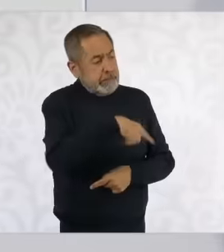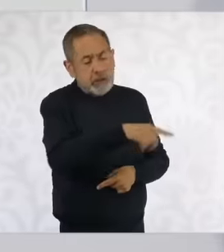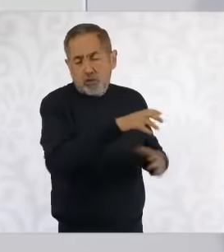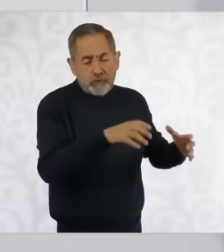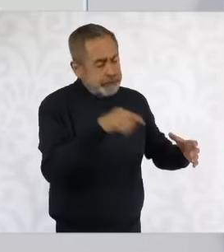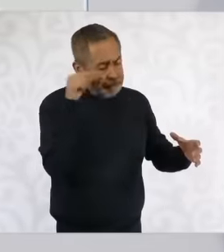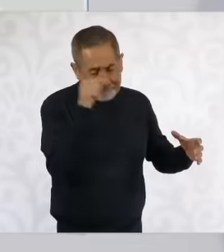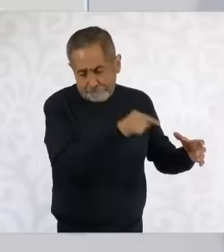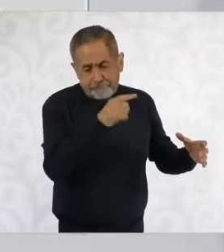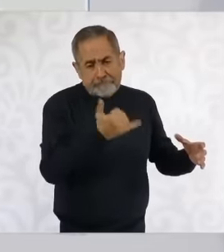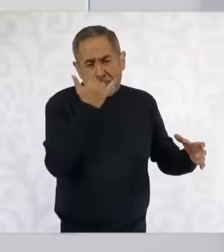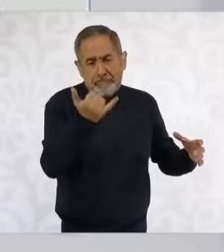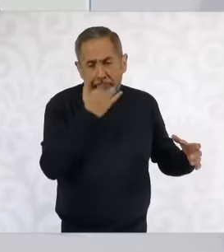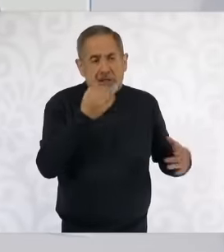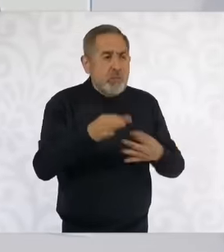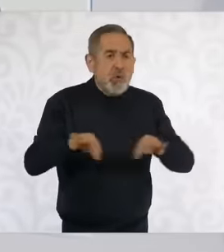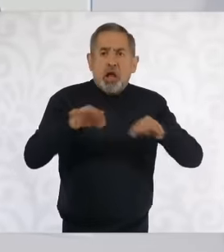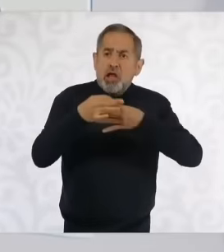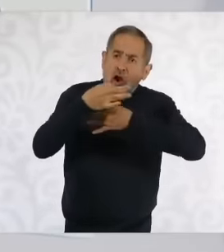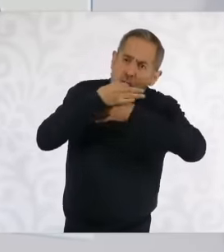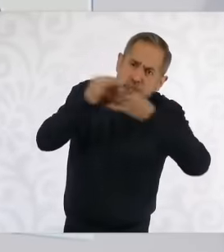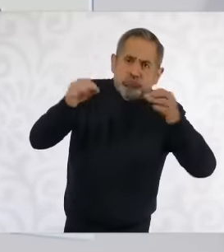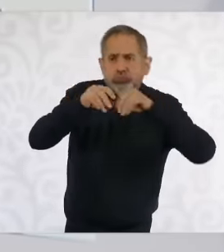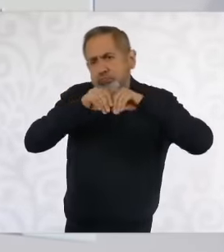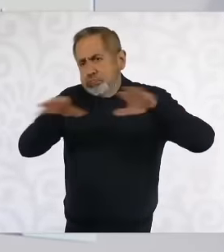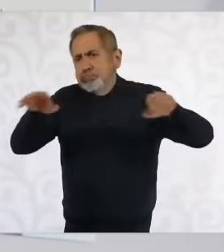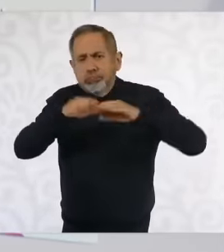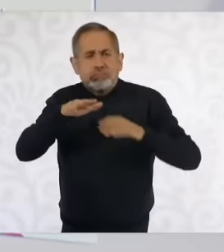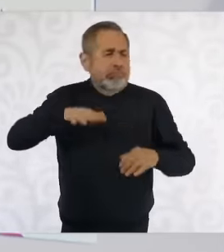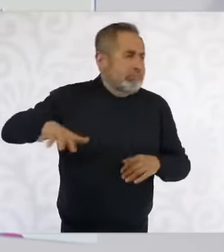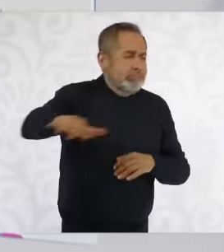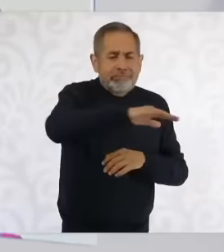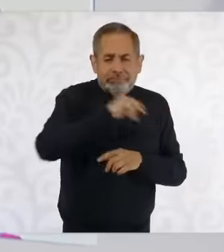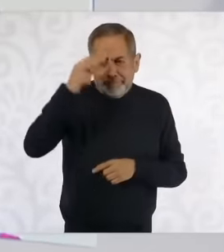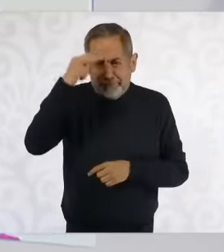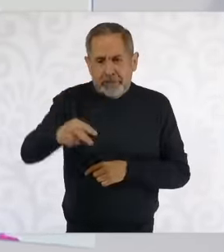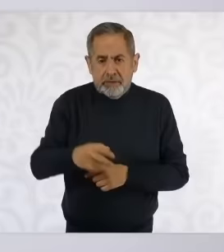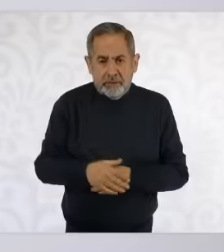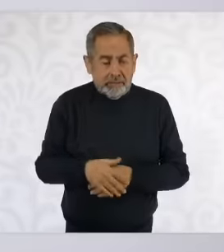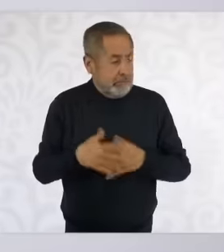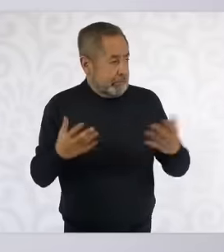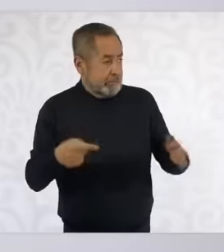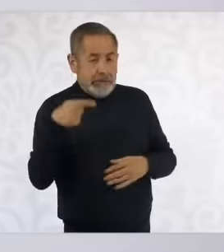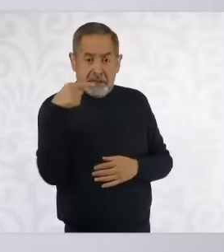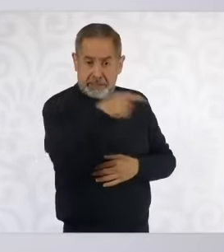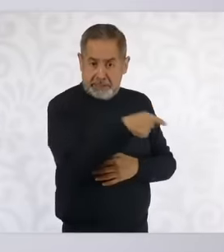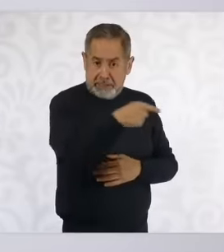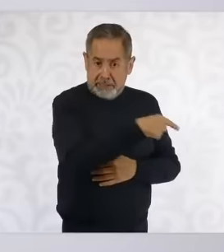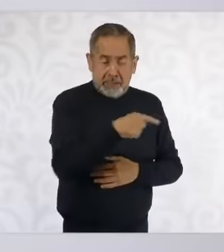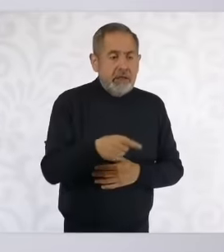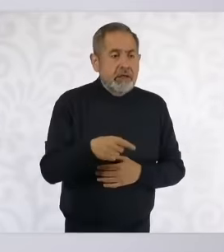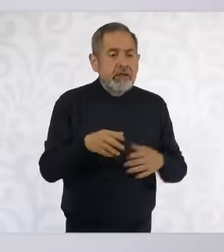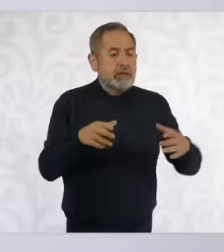important that the people of Mexico know this, that is, the court. Receive an Amparo for